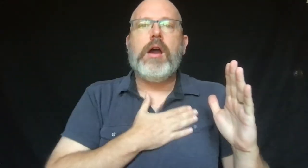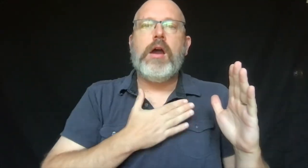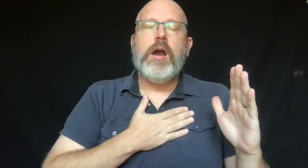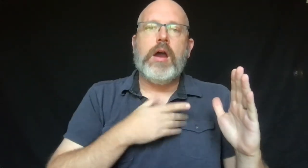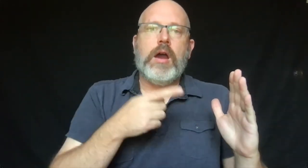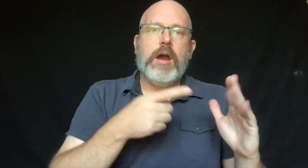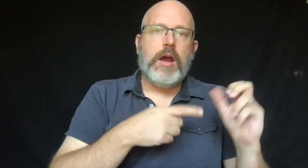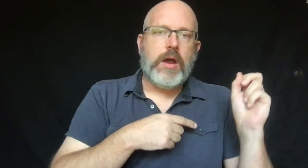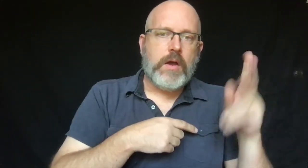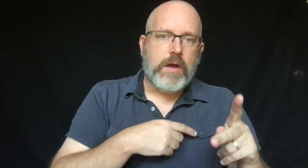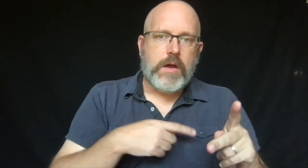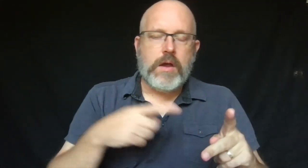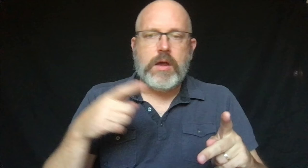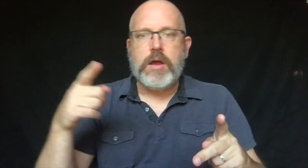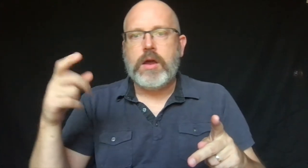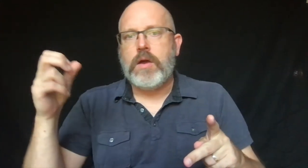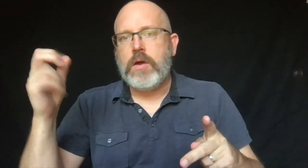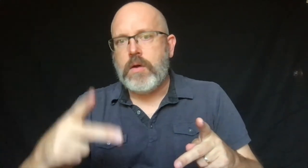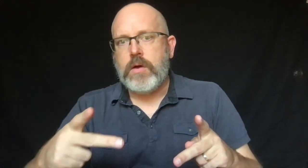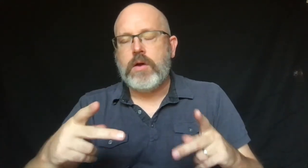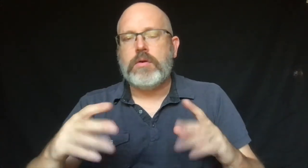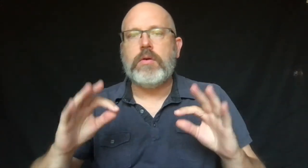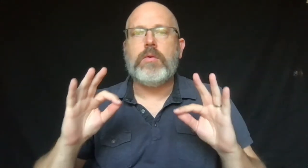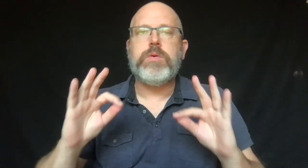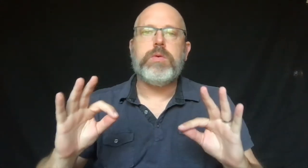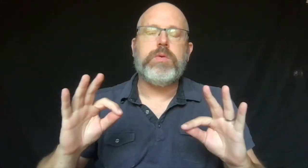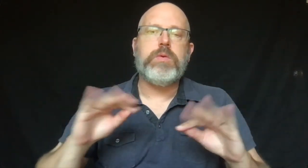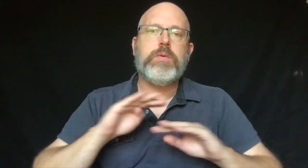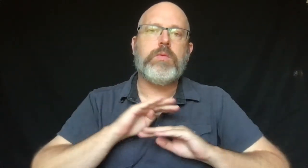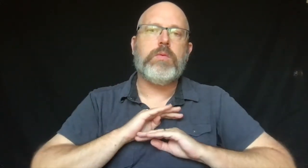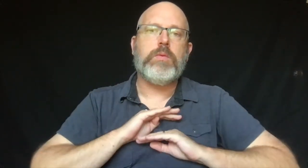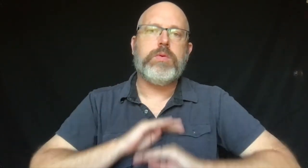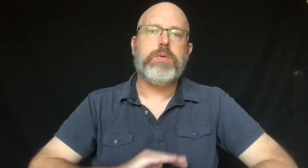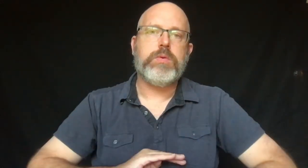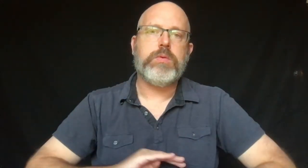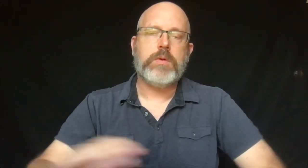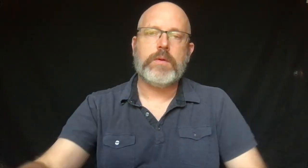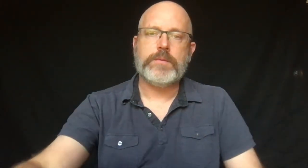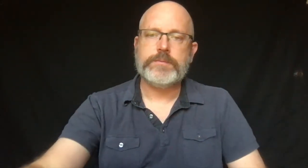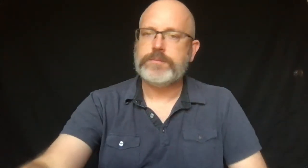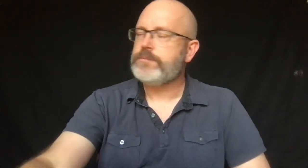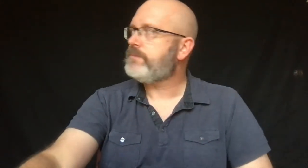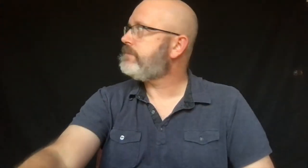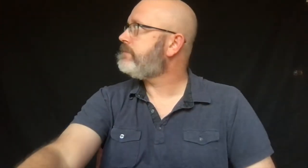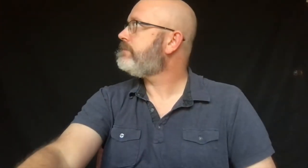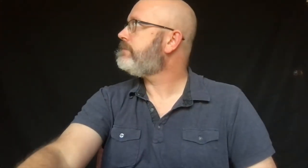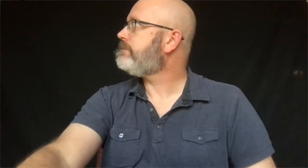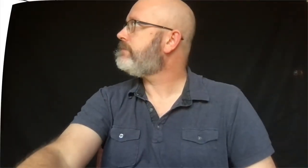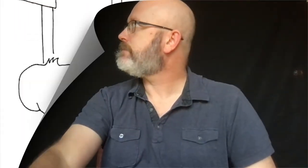She was glad he was okay. He was happy to see her too.